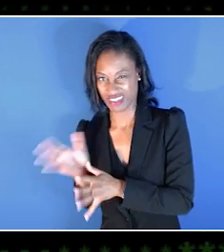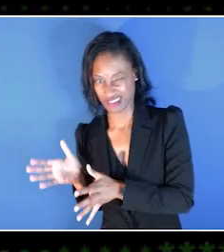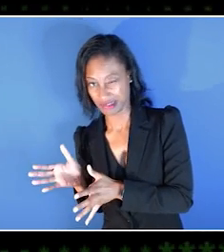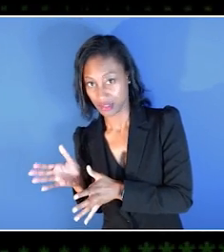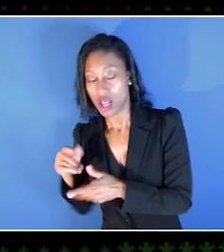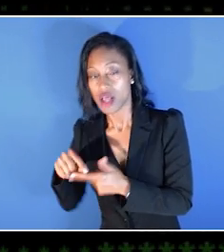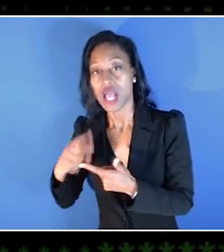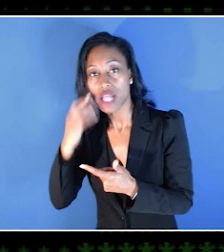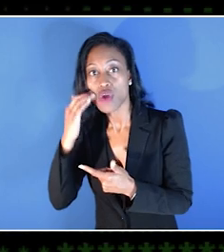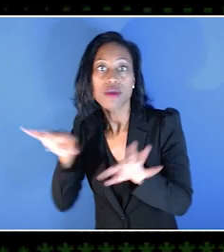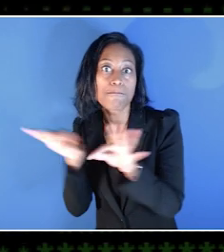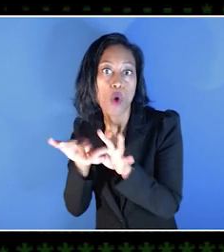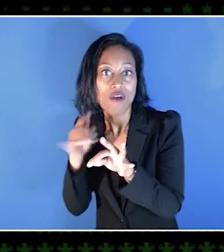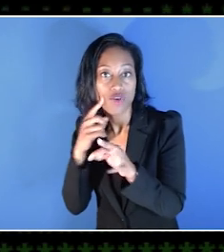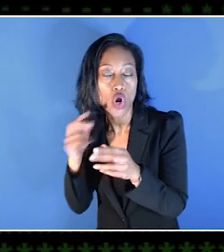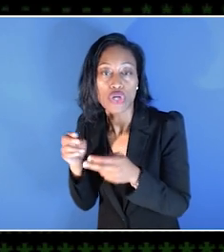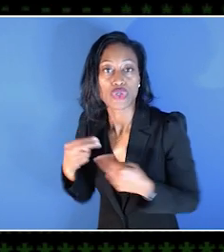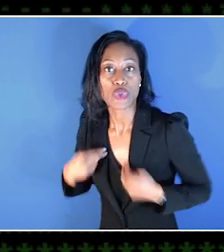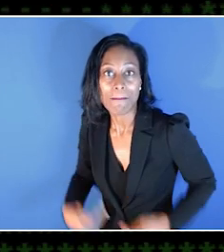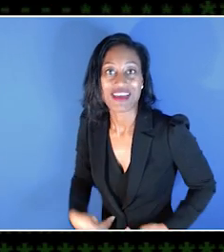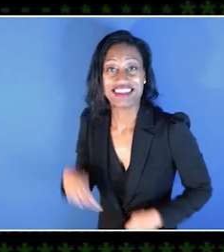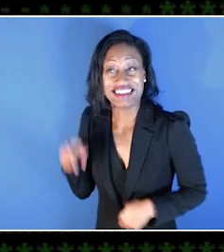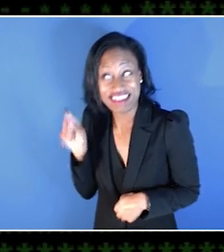is a very important thing that human beings need in life.